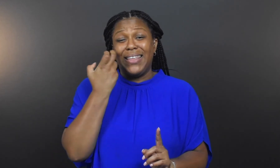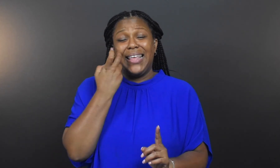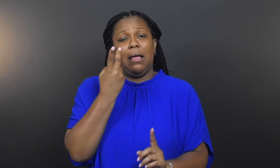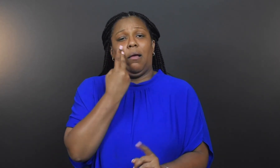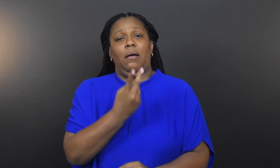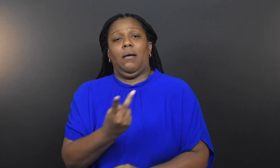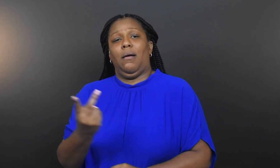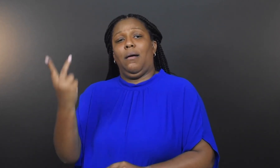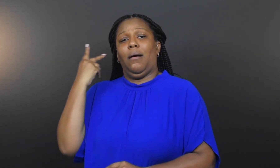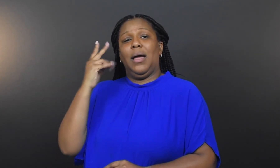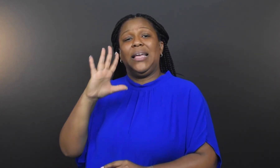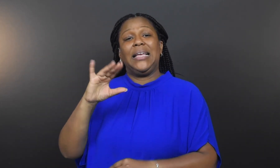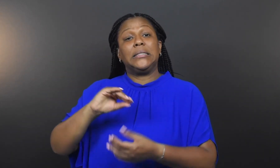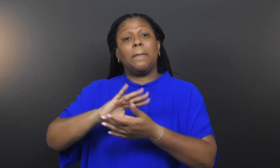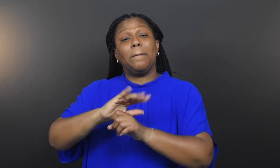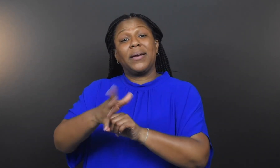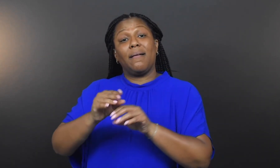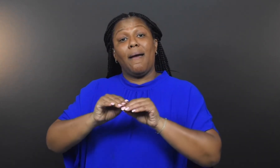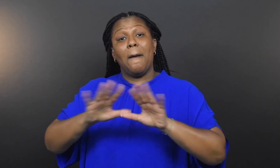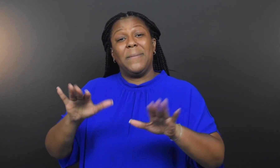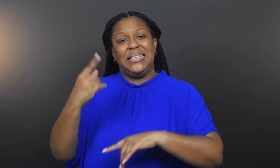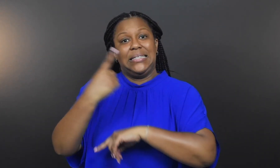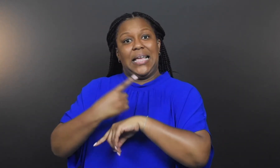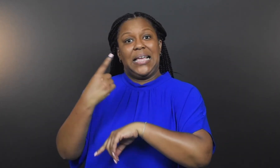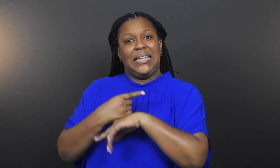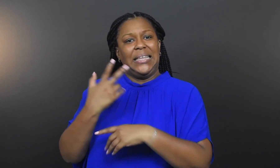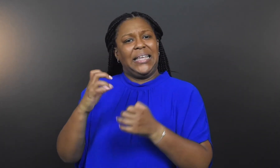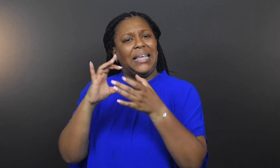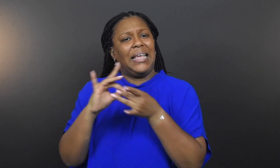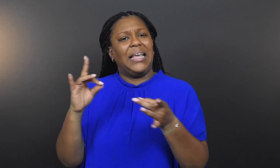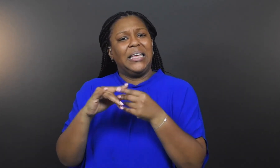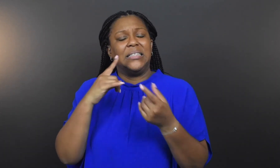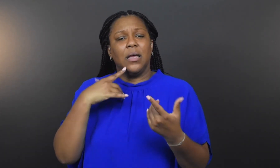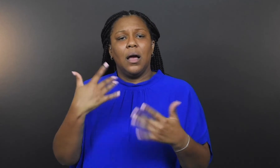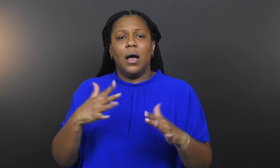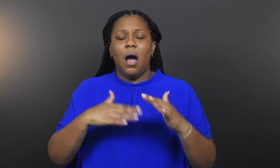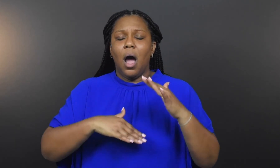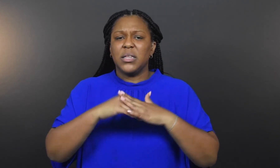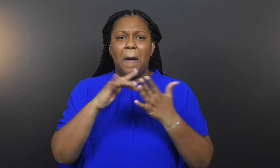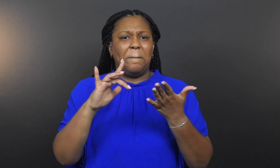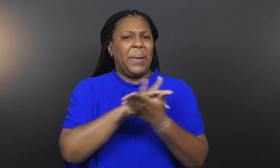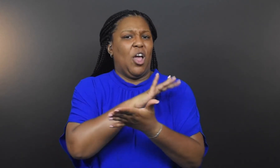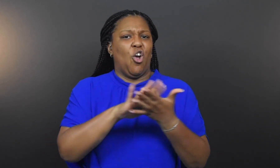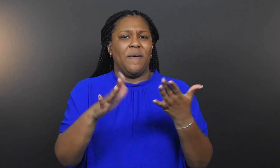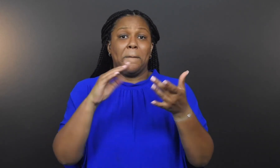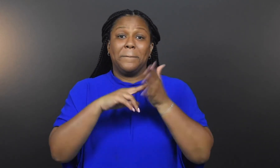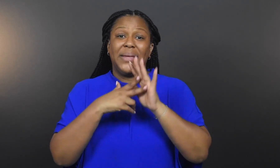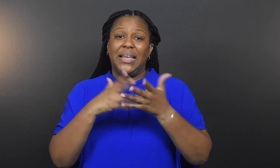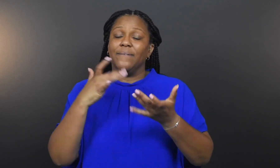If he thinks back to his paramedic days, he speaks of the ultimate payoff – delivering